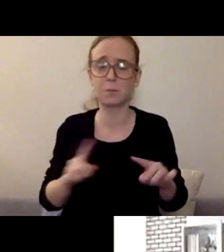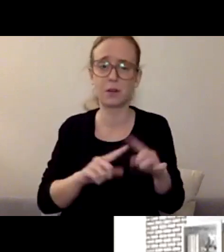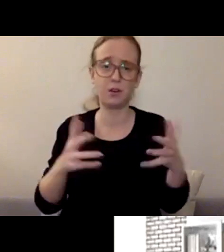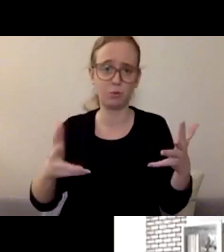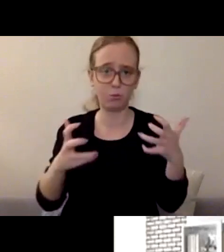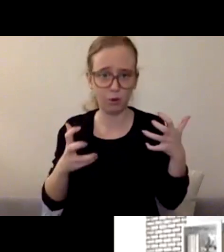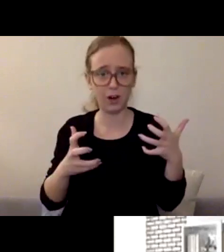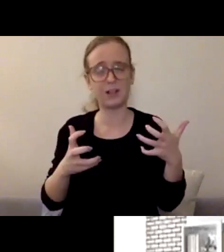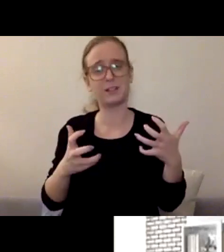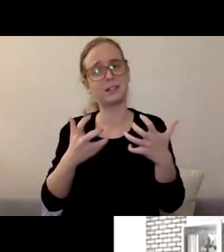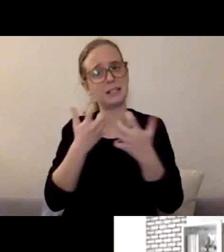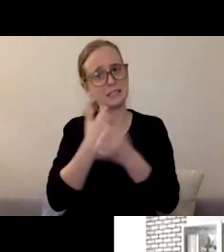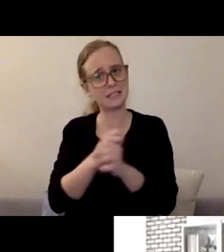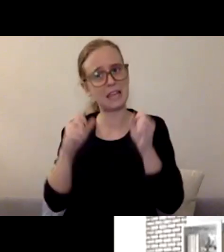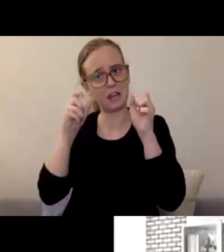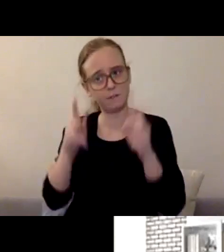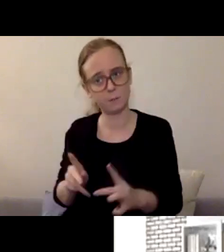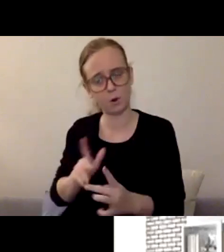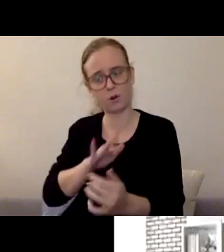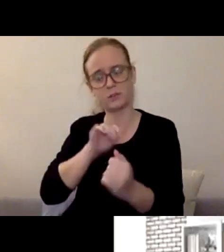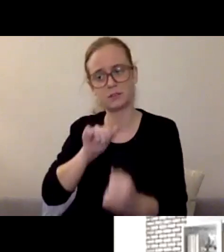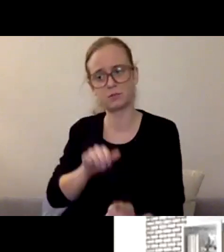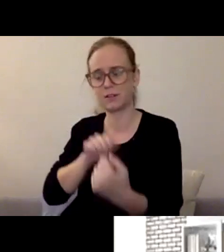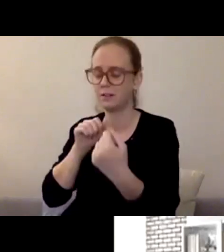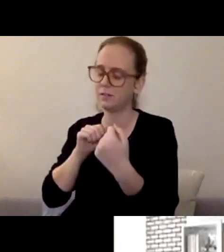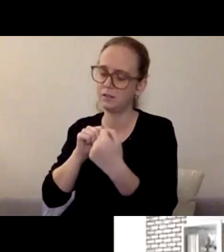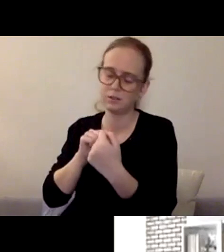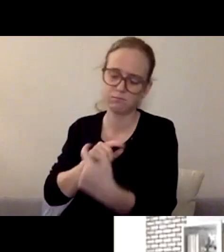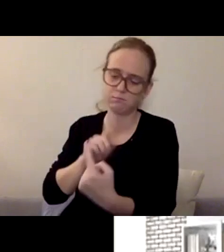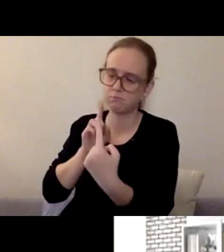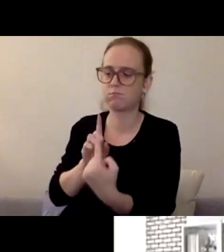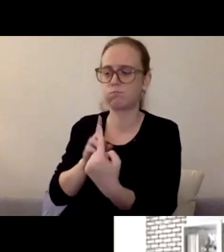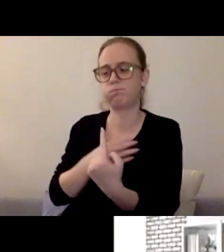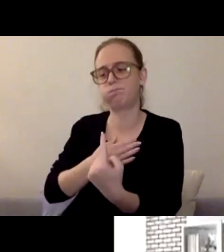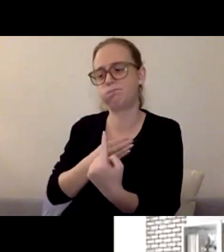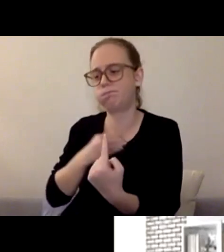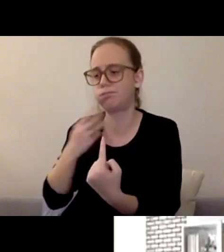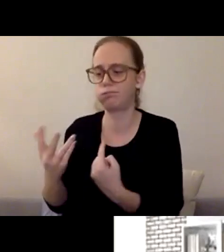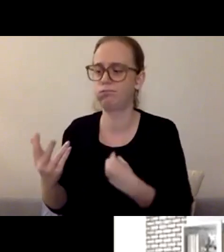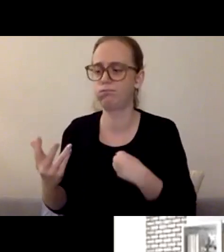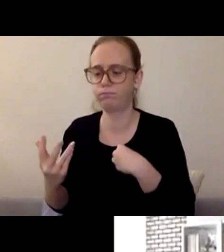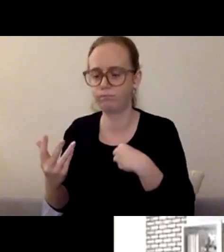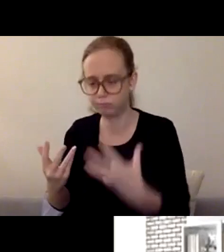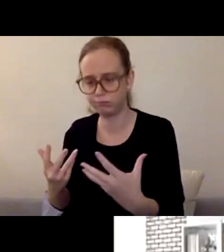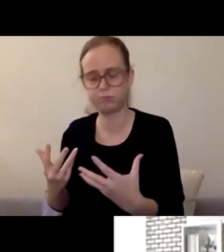Ultimately, it's just provide that space to say, "I see you. I can see you're hurting and what happened?